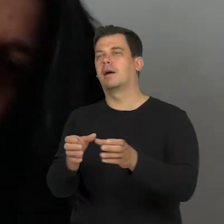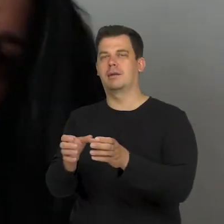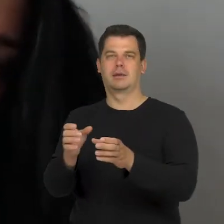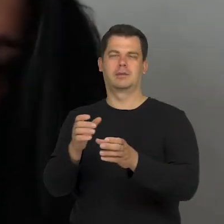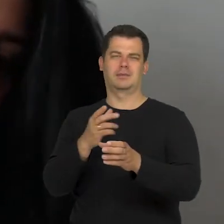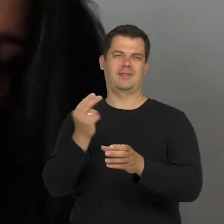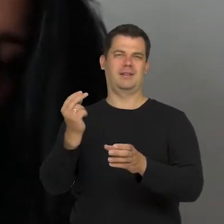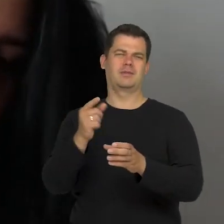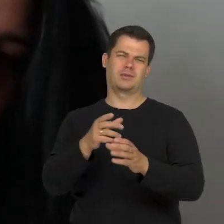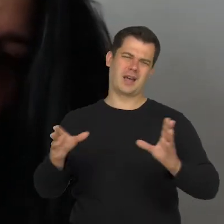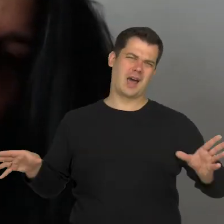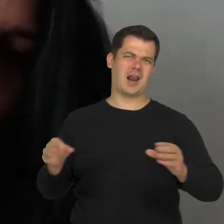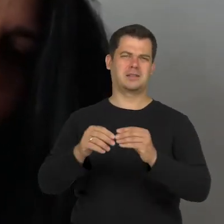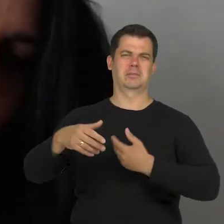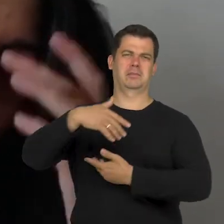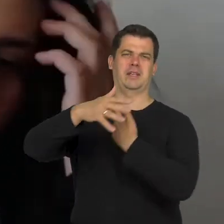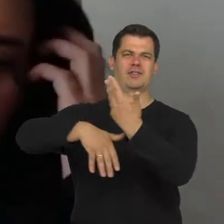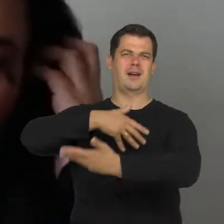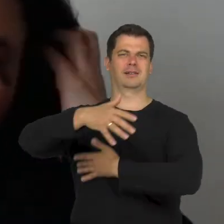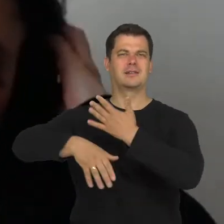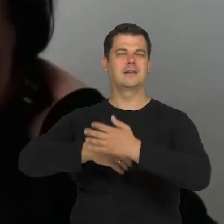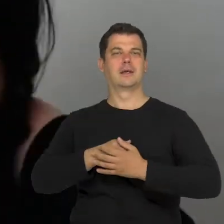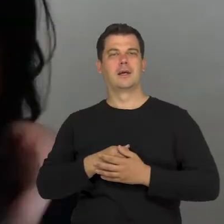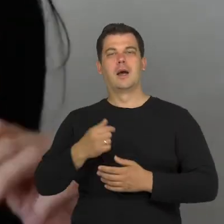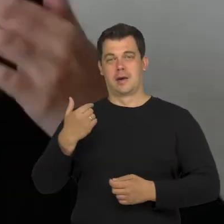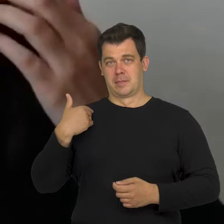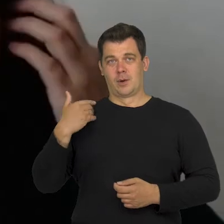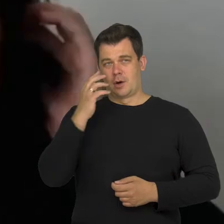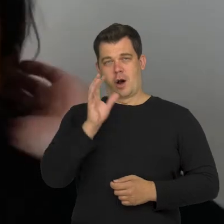From my observation, I can say that these groups are mixed